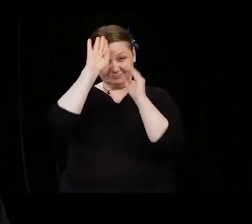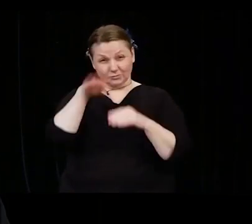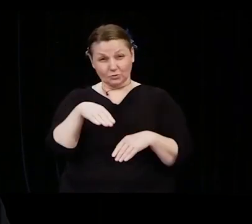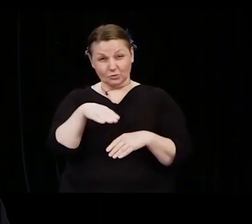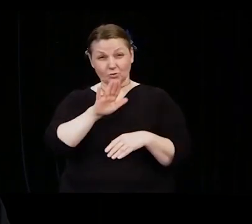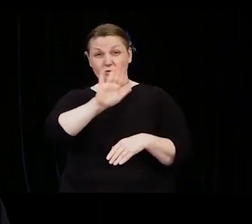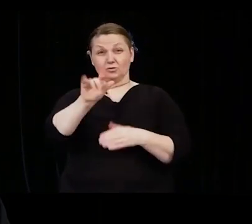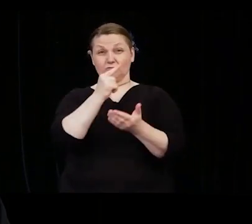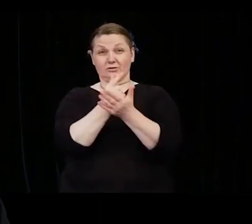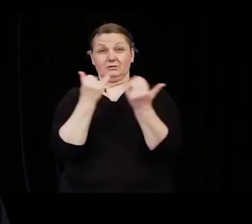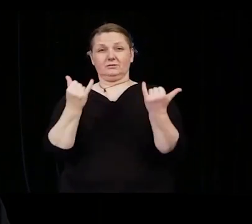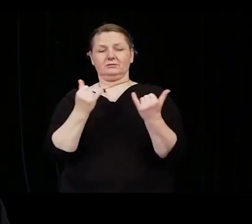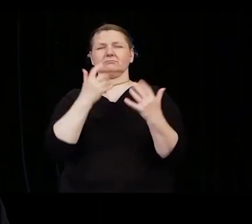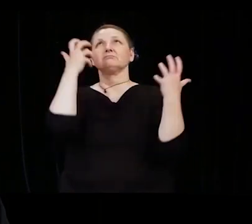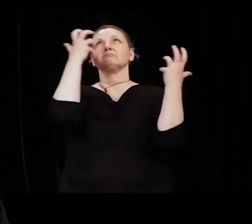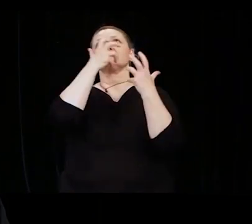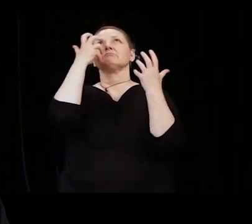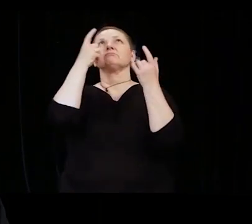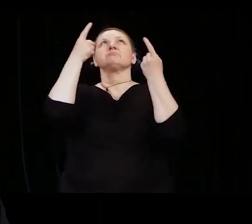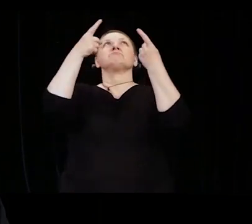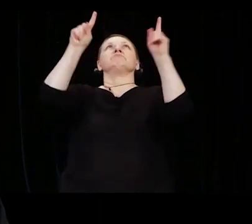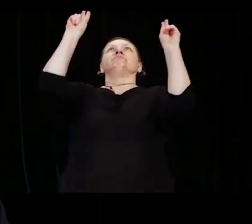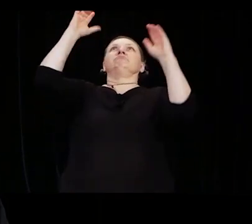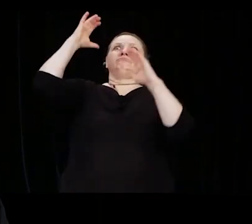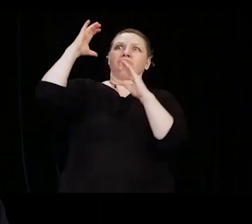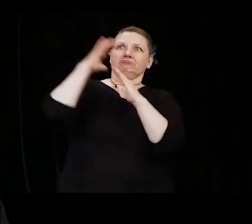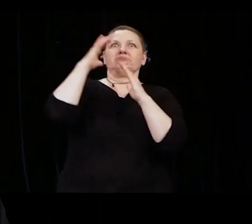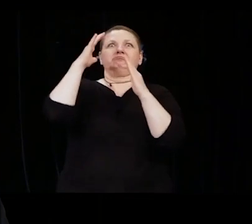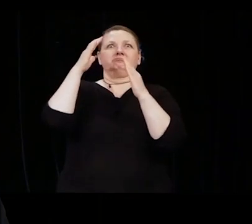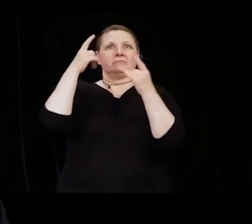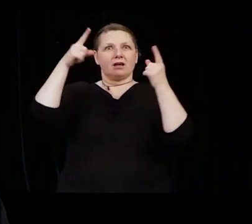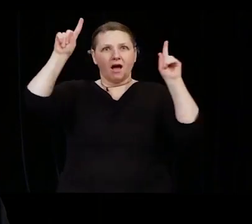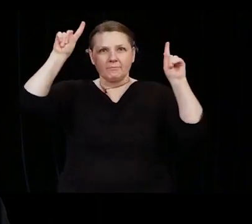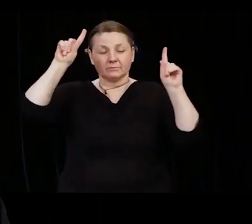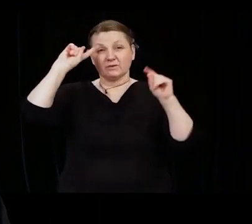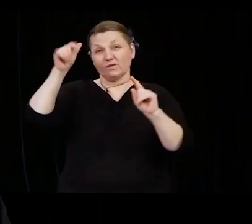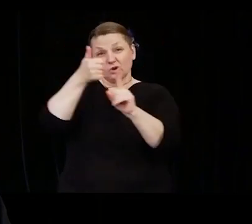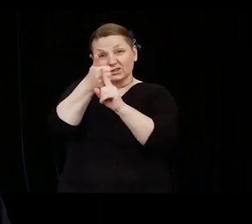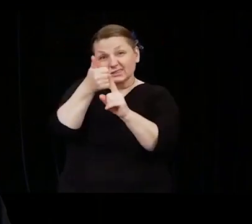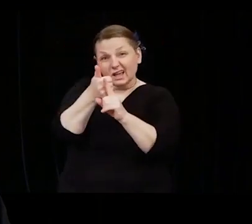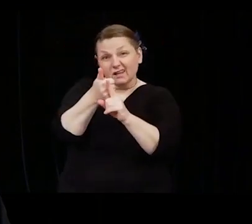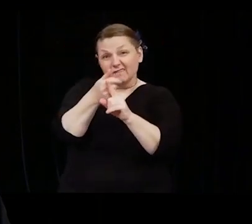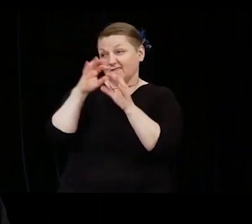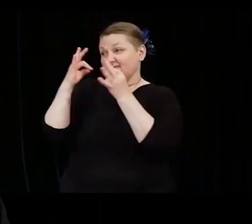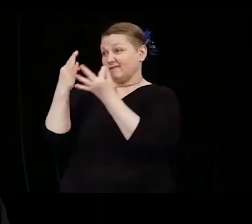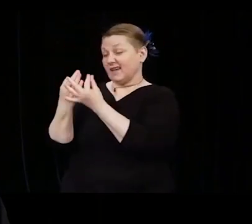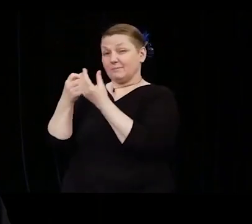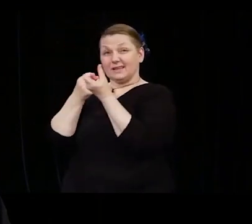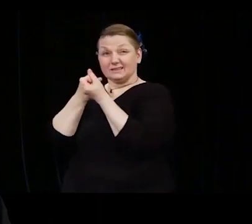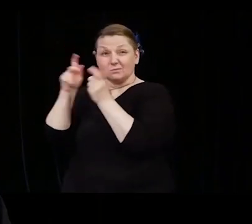milestone and accomplishment for you, your family, and your supporters. Years of dedication,